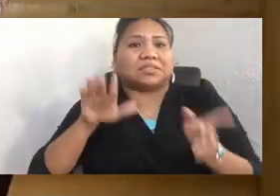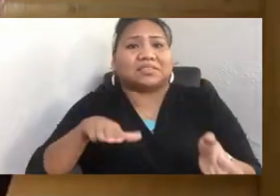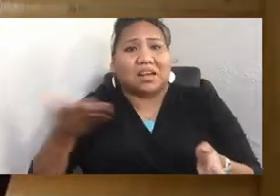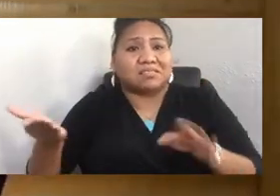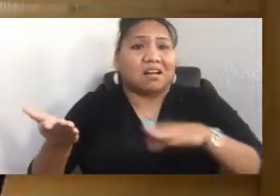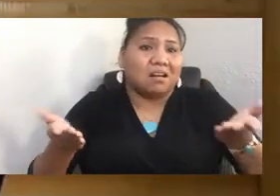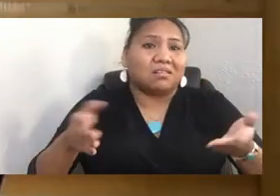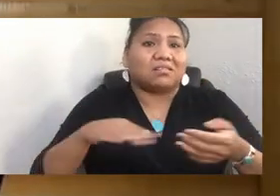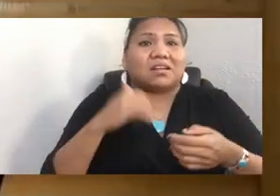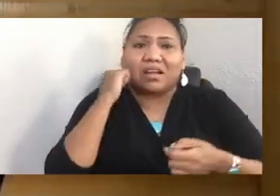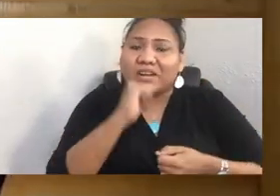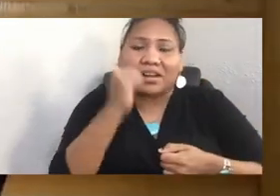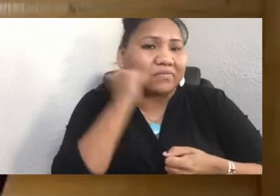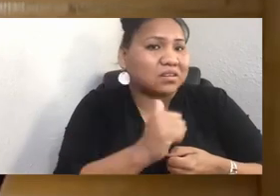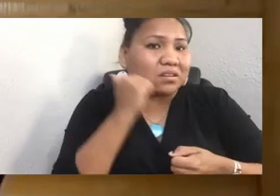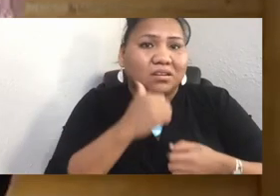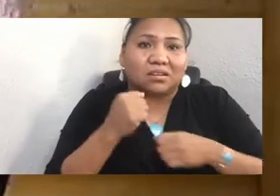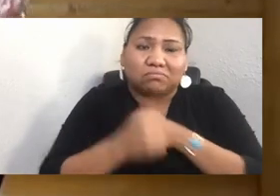Every day of the year, every day,